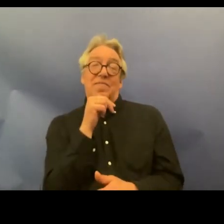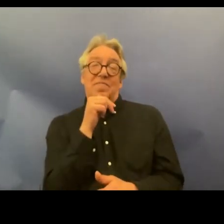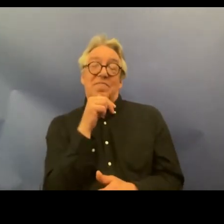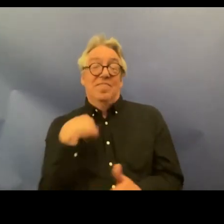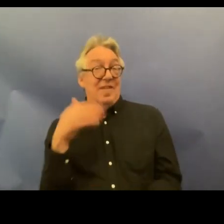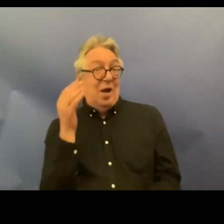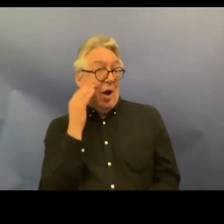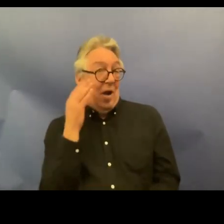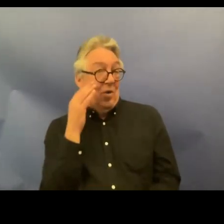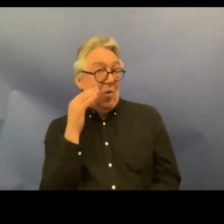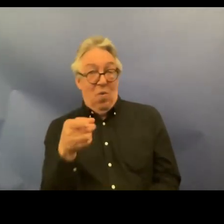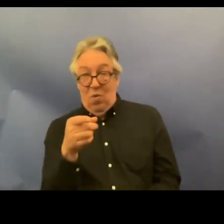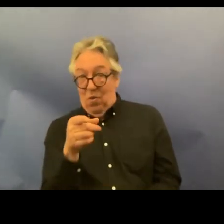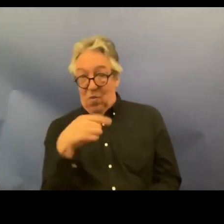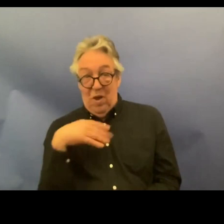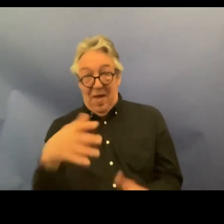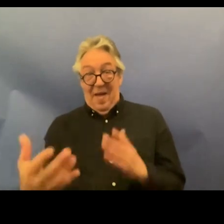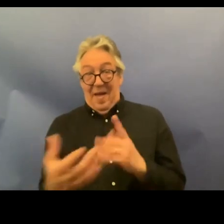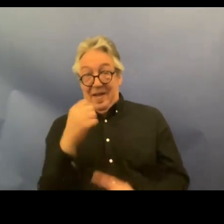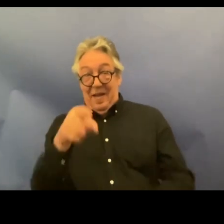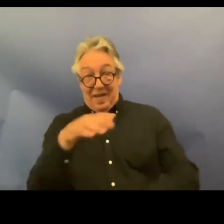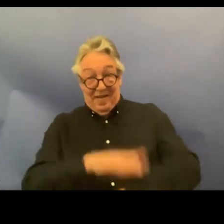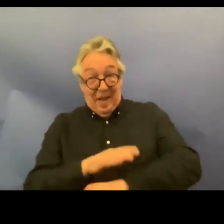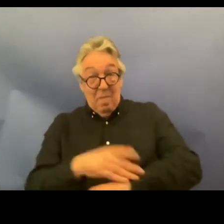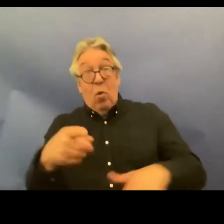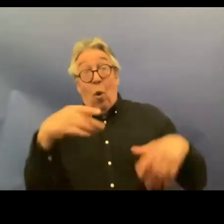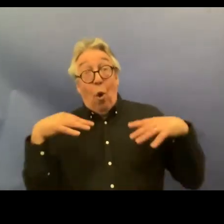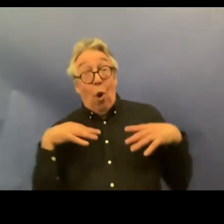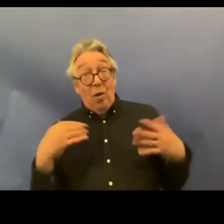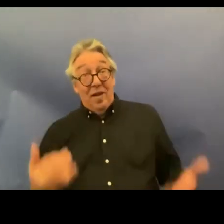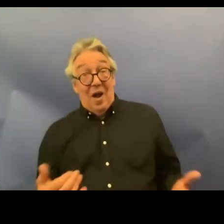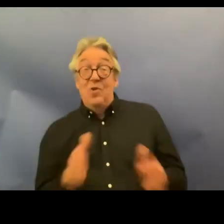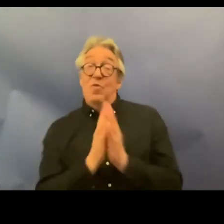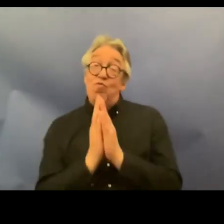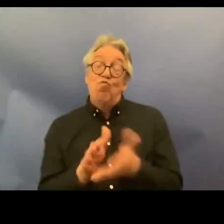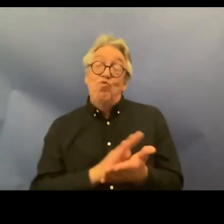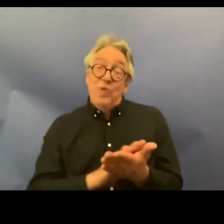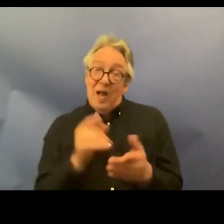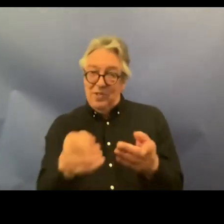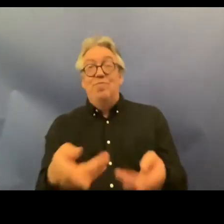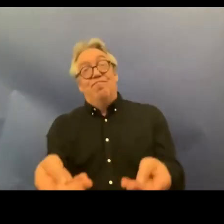have take time from your vacation so really nice to have you here